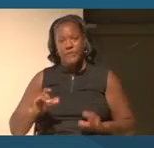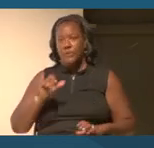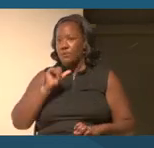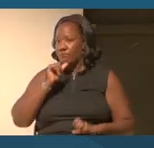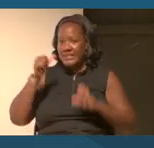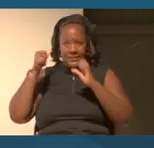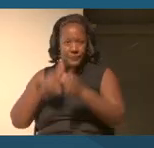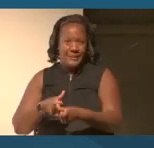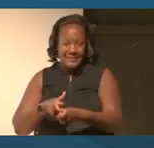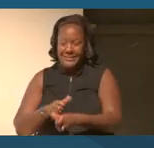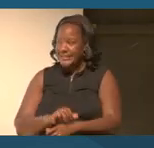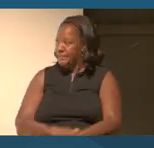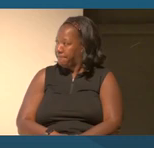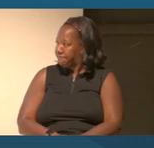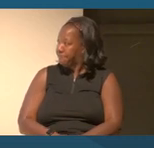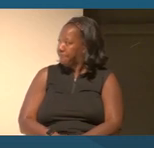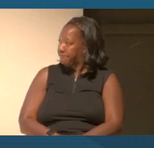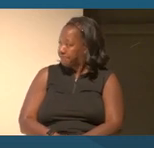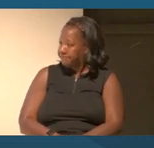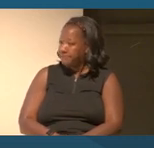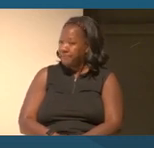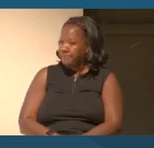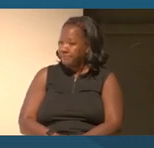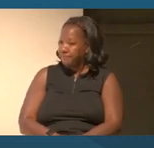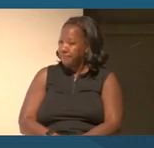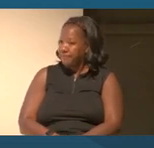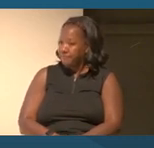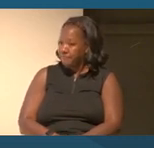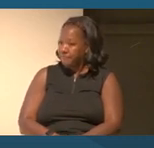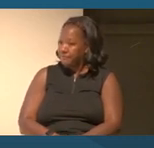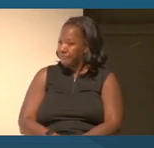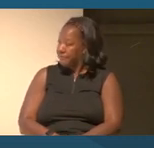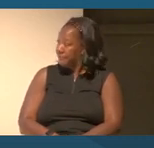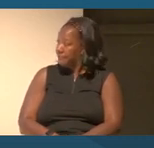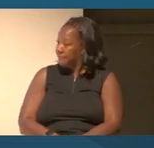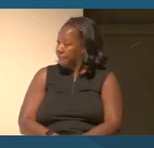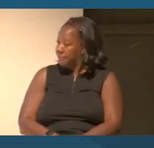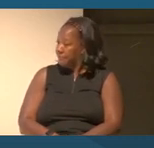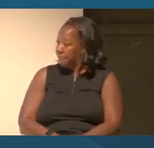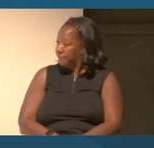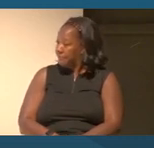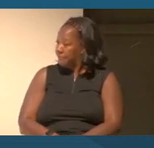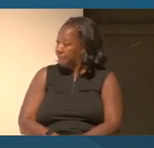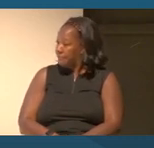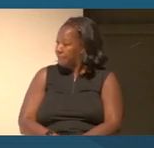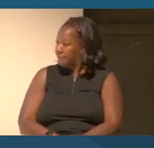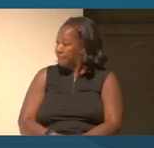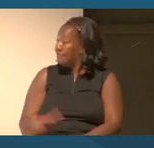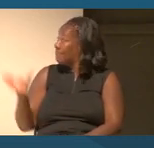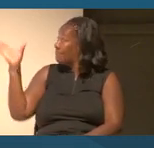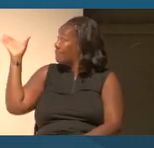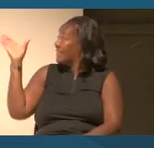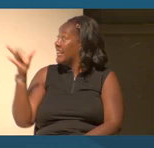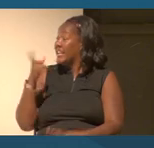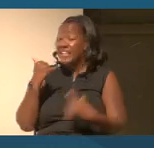You wanna show maybe the next one? Oh, yeah. And it's currently on display at the National Museum of American History.